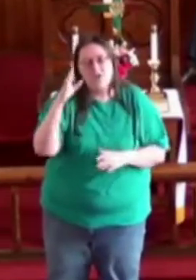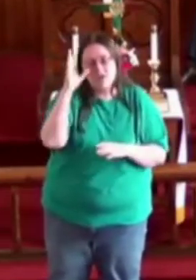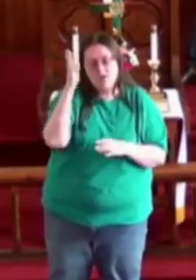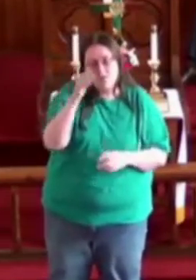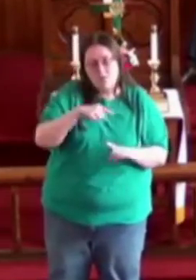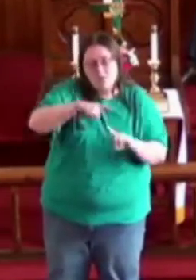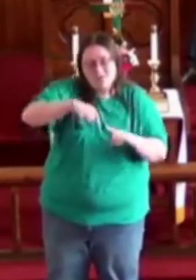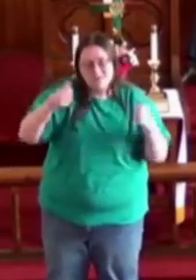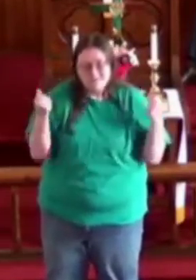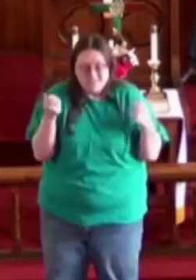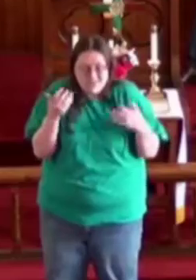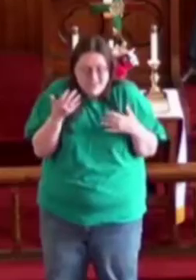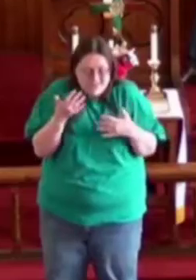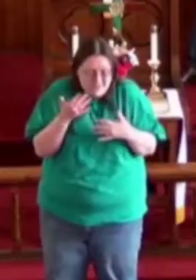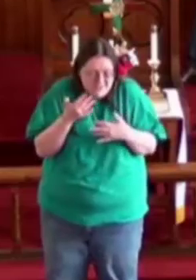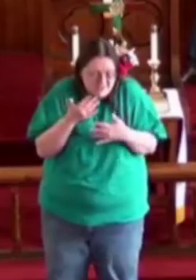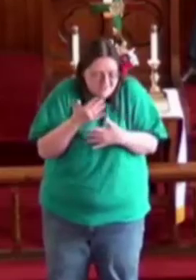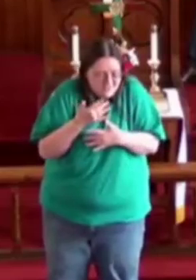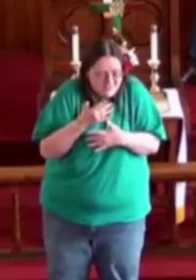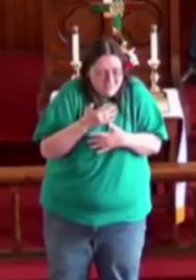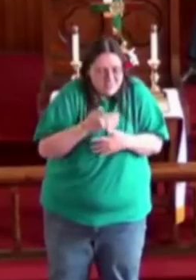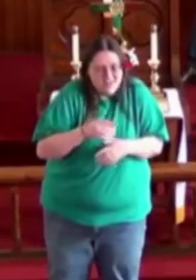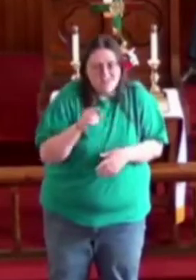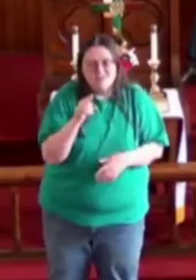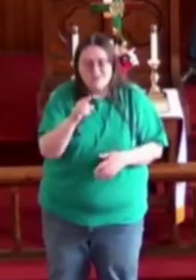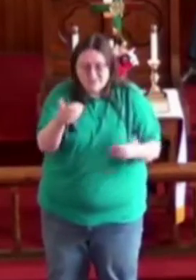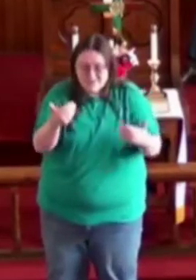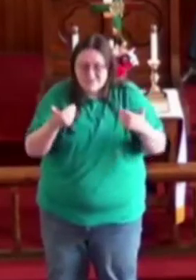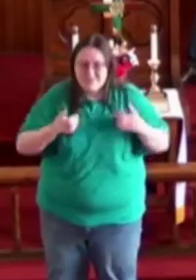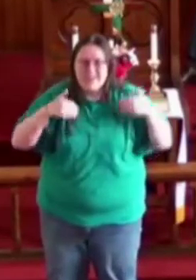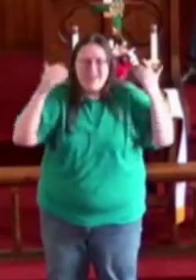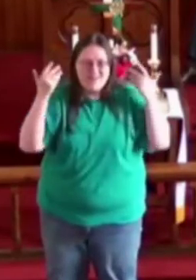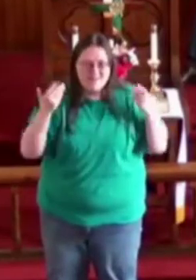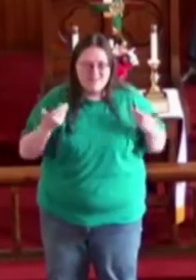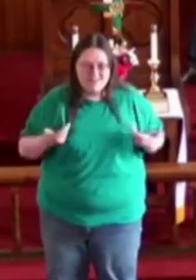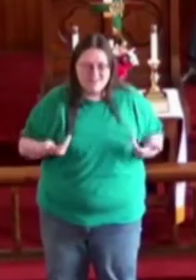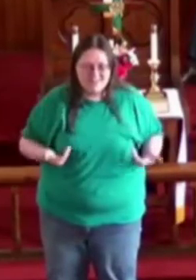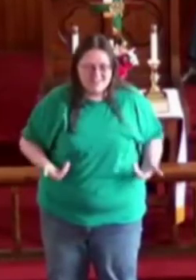When it's scary, you've got me